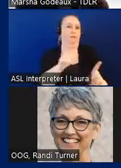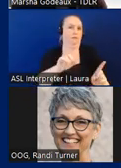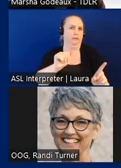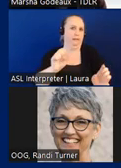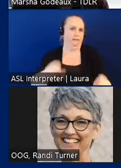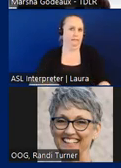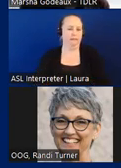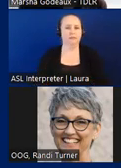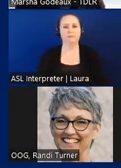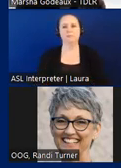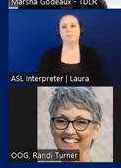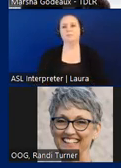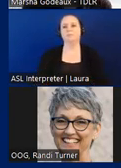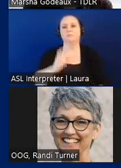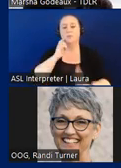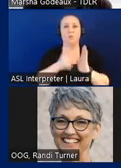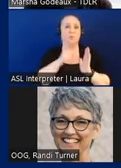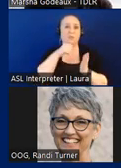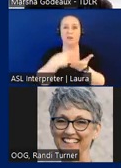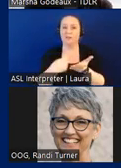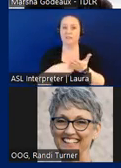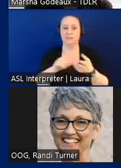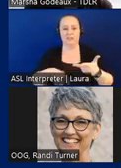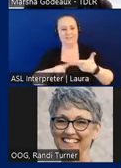notice we didn't talk about the project cost question when we're talking about complaints